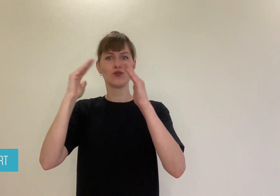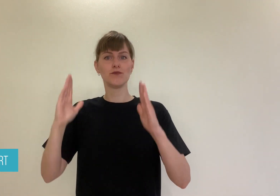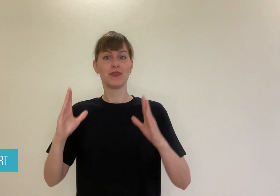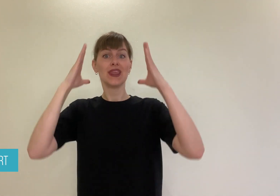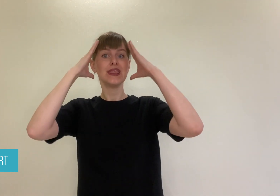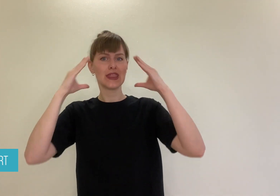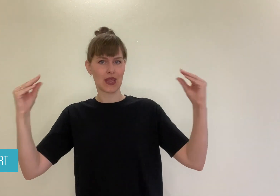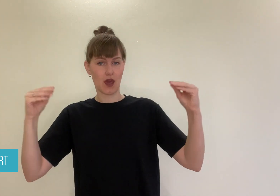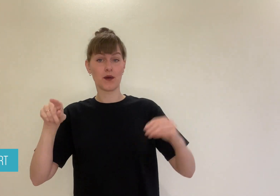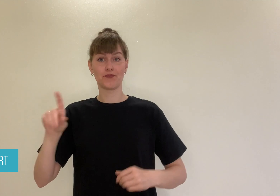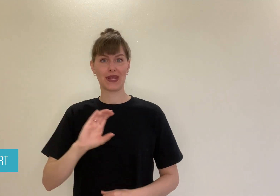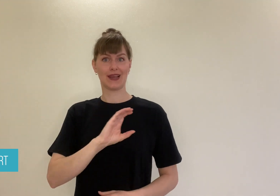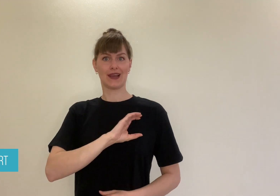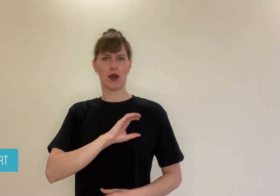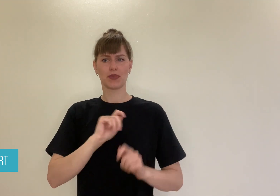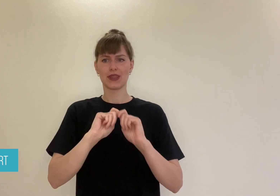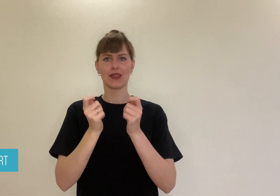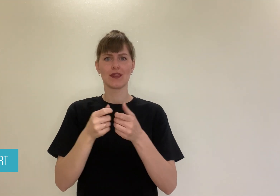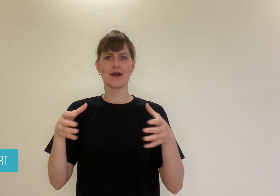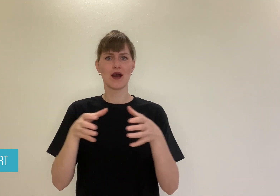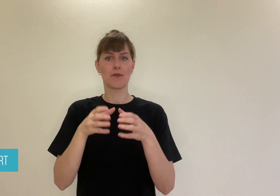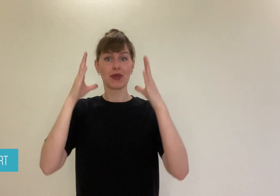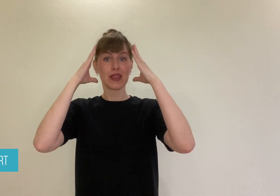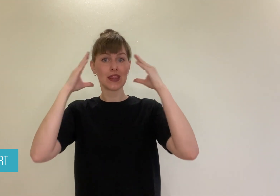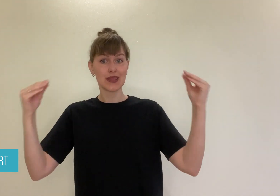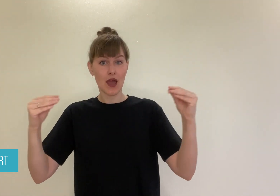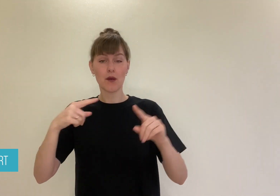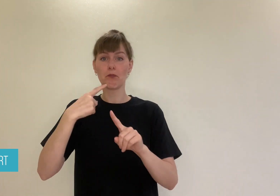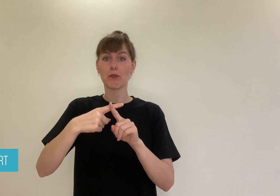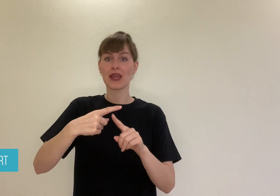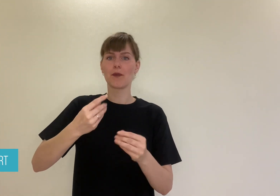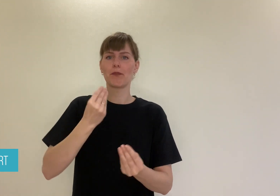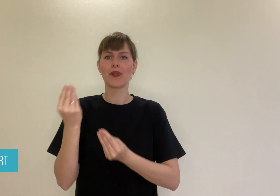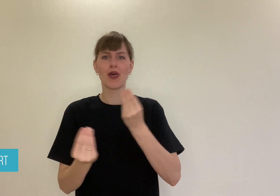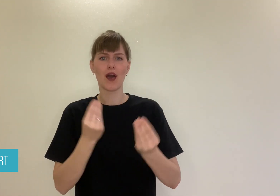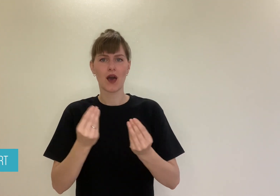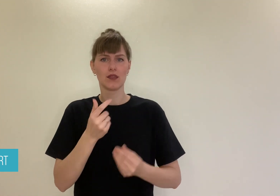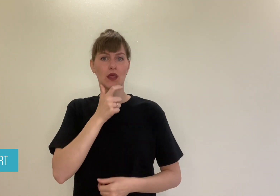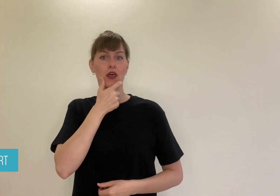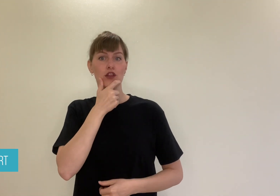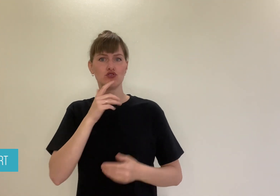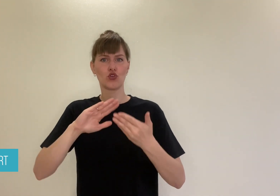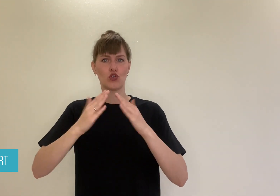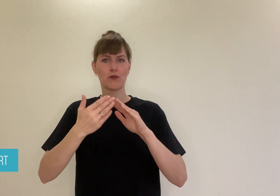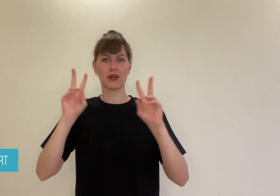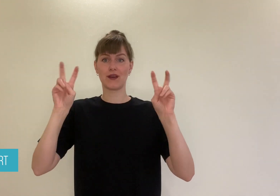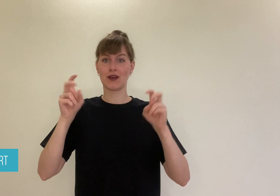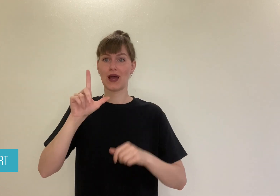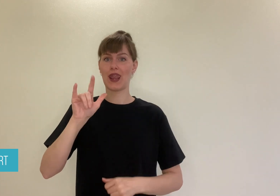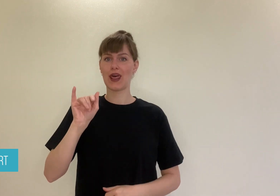captain of the Netherlands national team and player